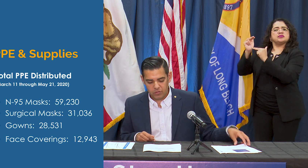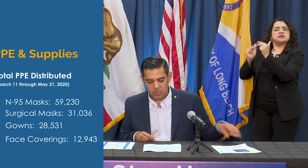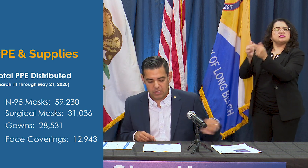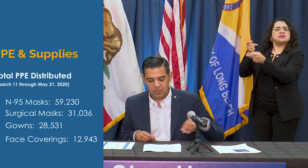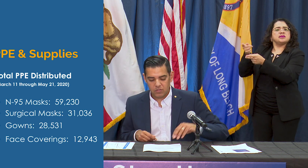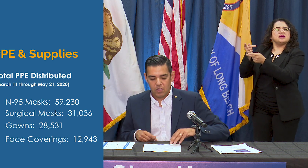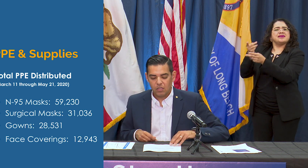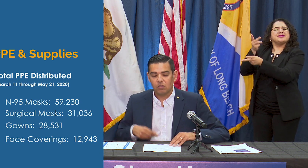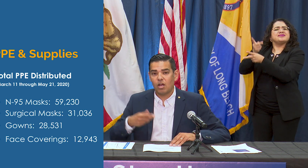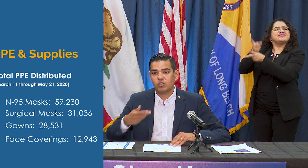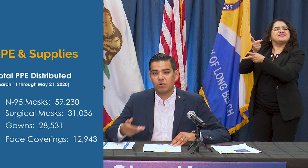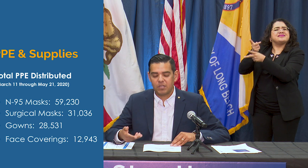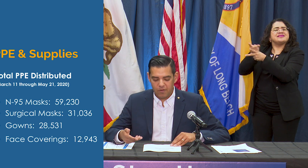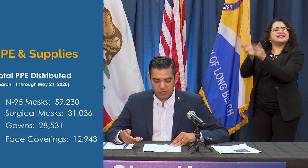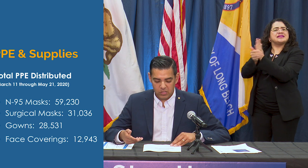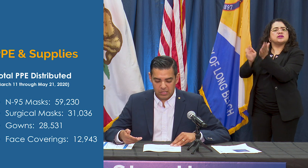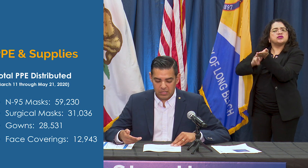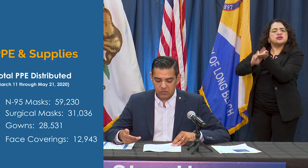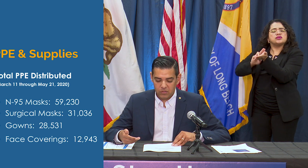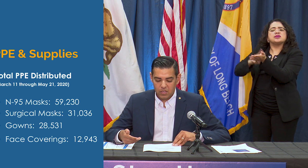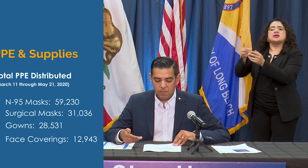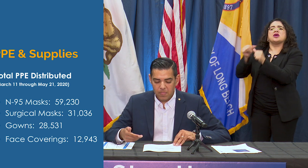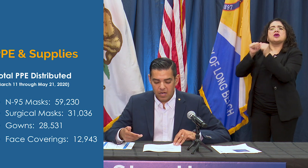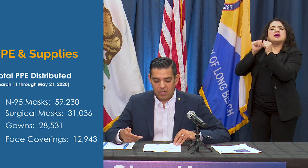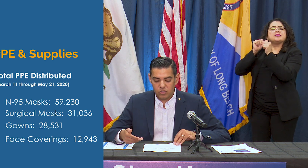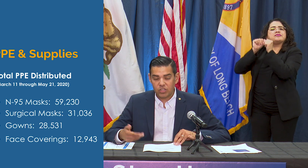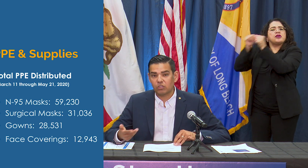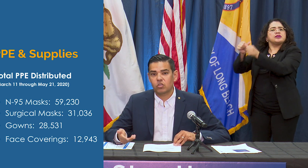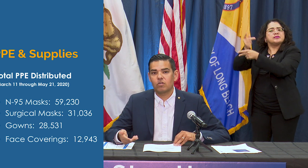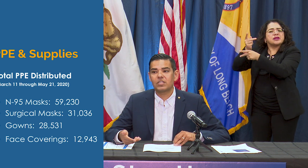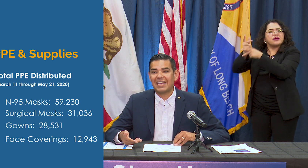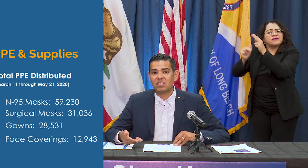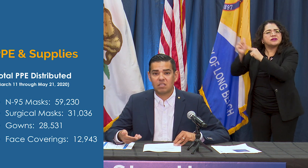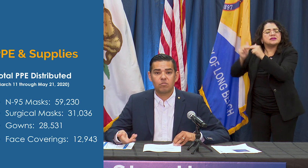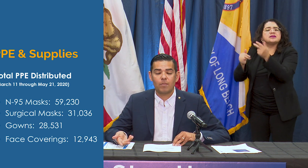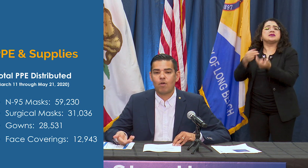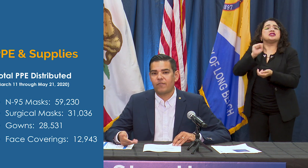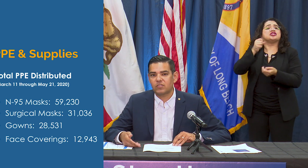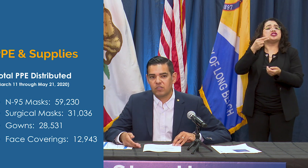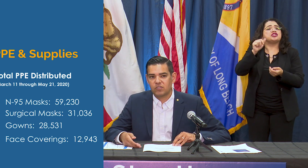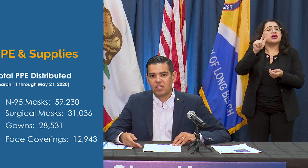facilities, long-term care facilities, shelters, and some nonprofits in the city